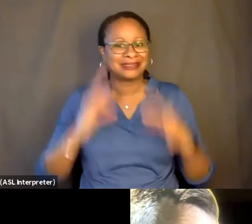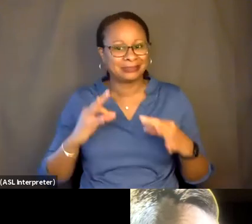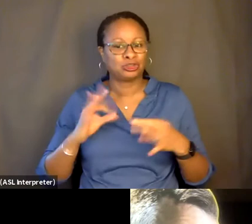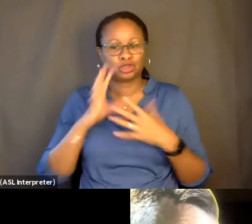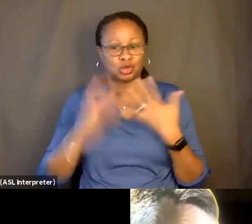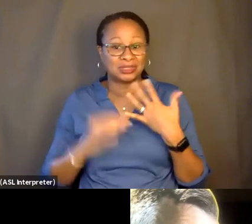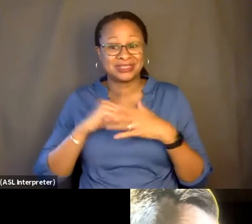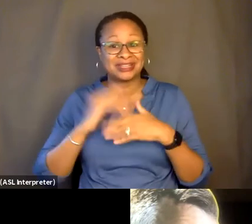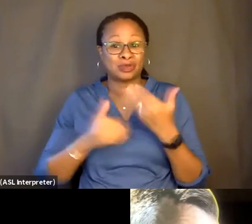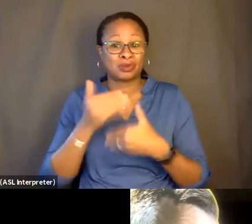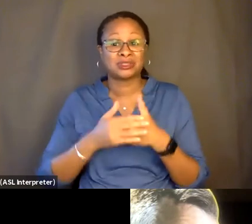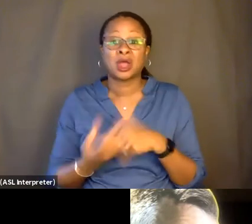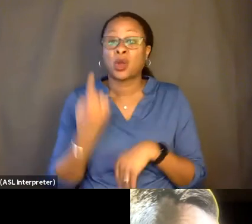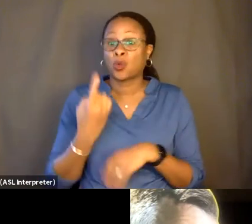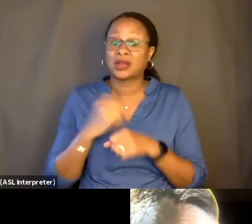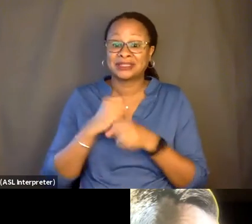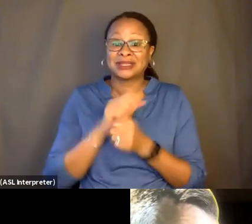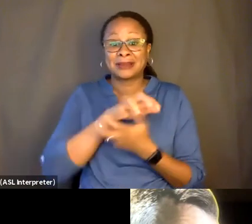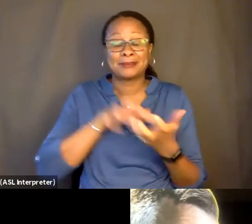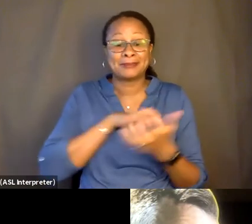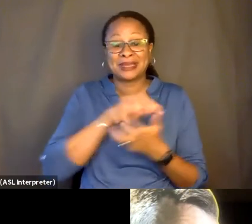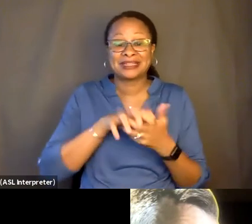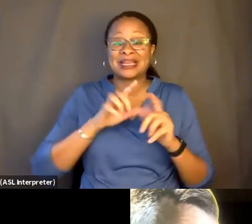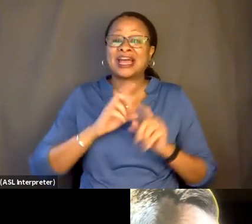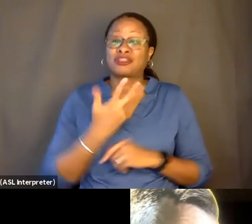was to mix three different times,